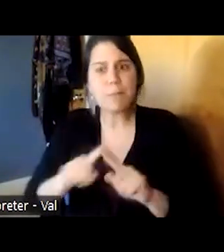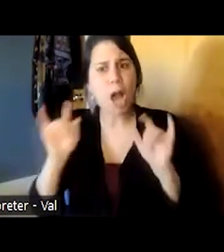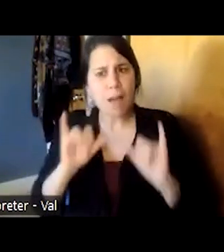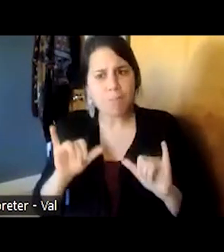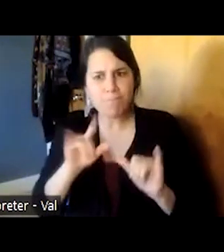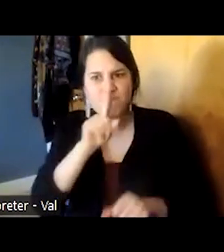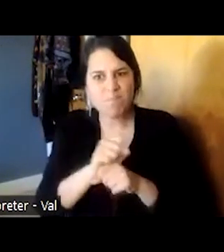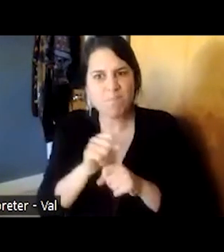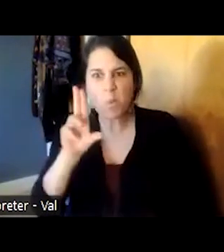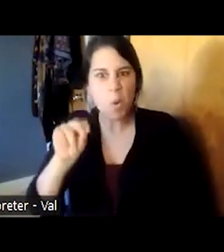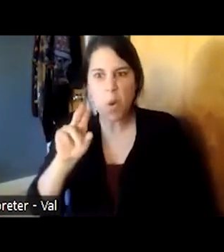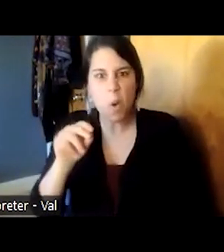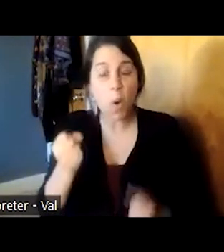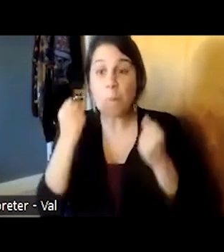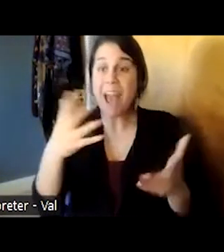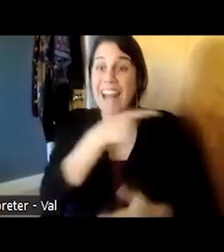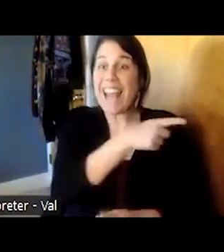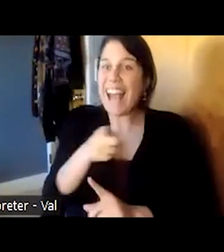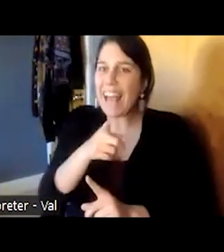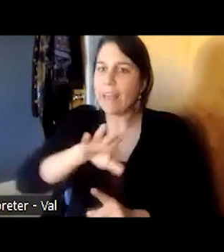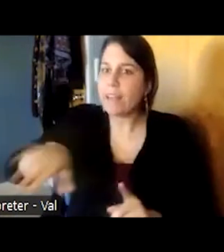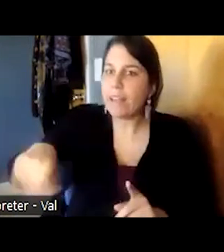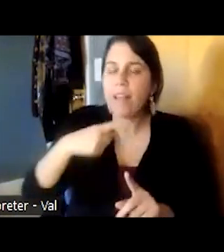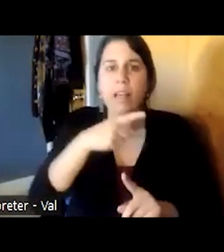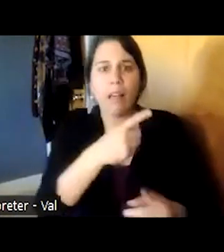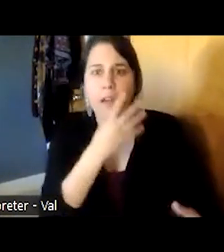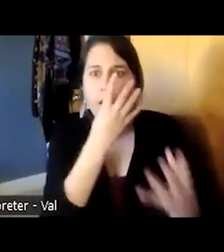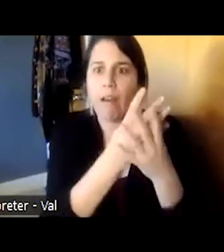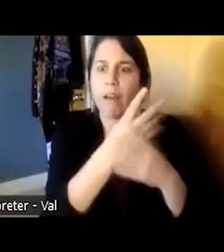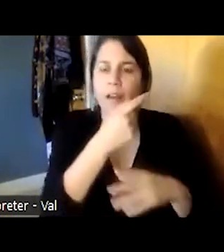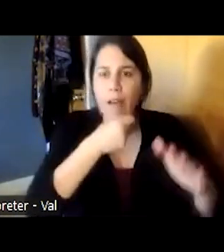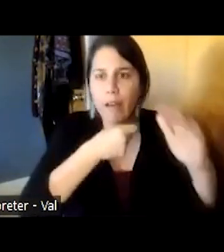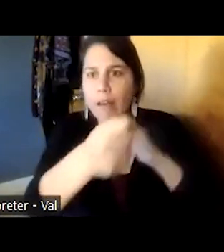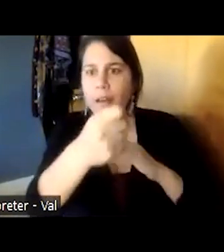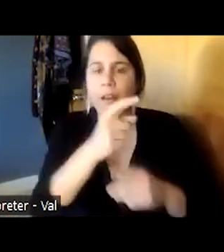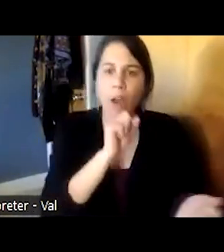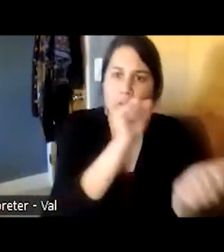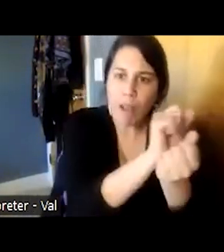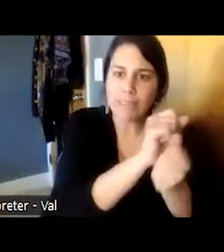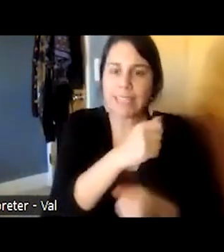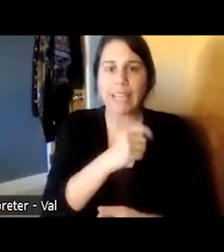many were becoming arrested and incarcerated in monroe county jail but we built the first